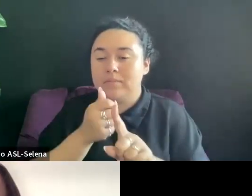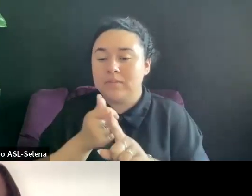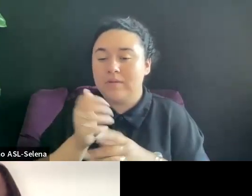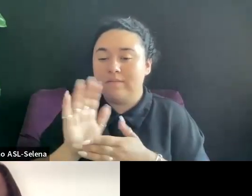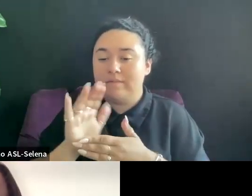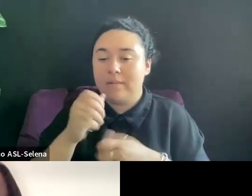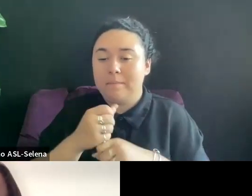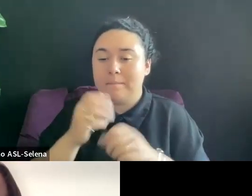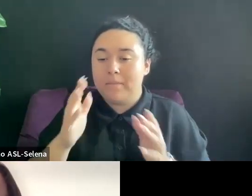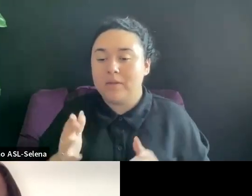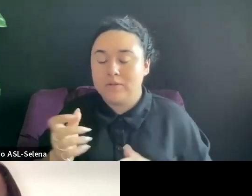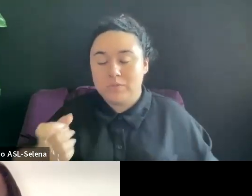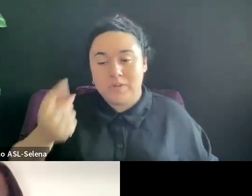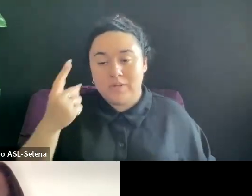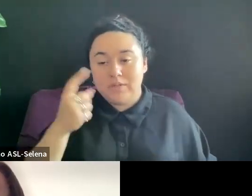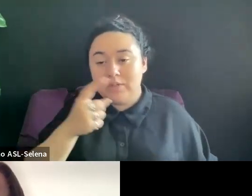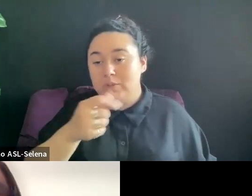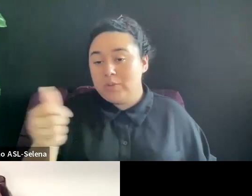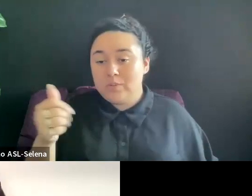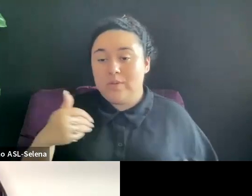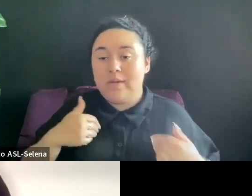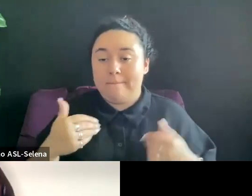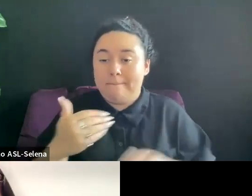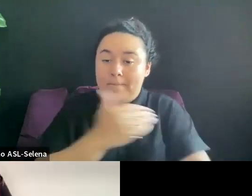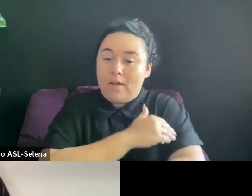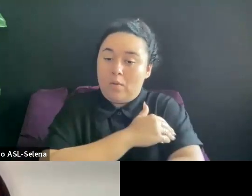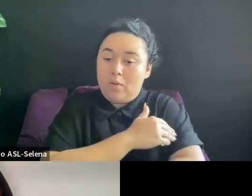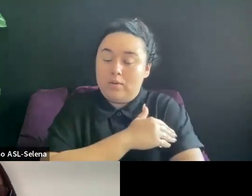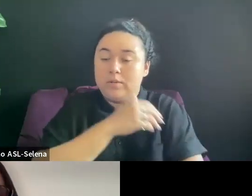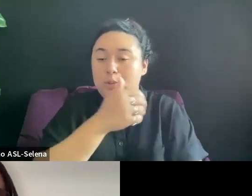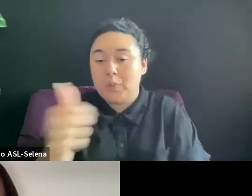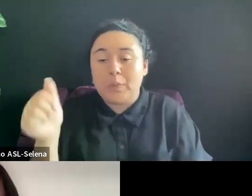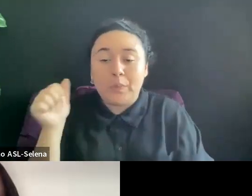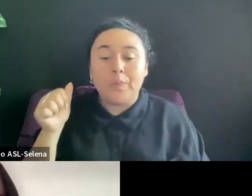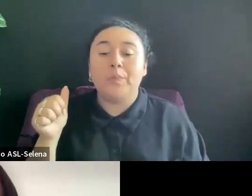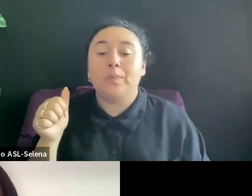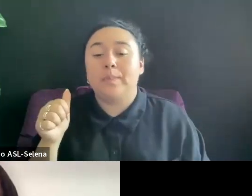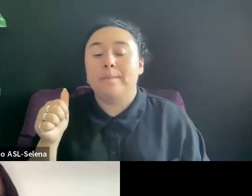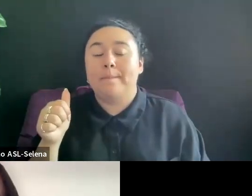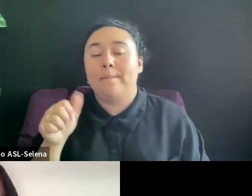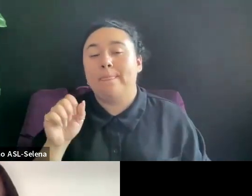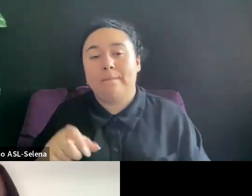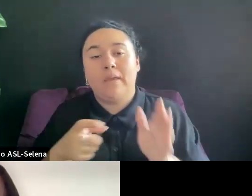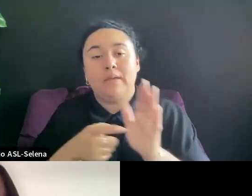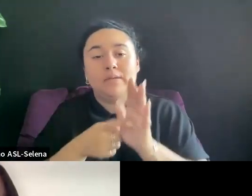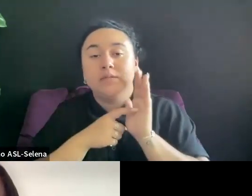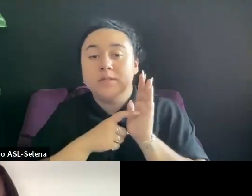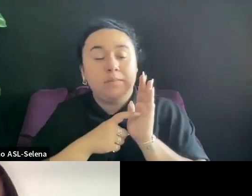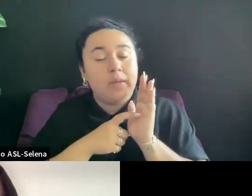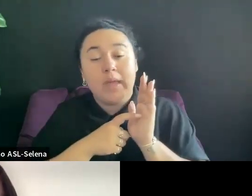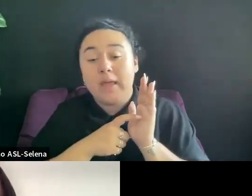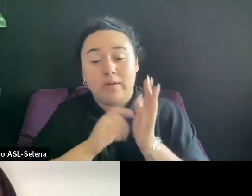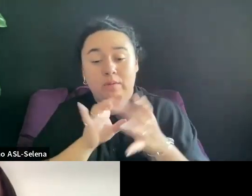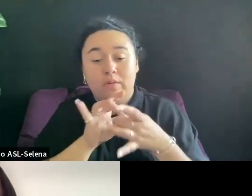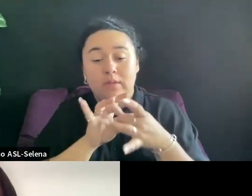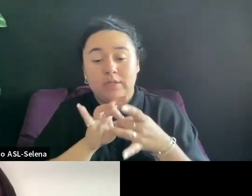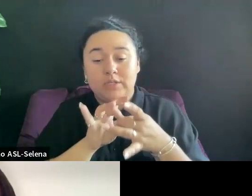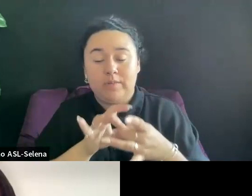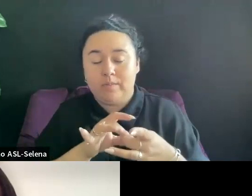YOU HAVE POWER AND YOU CAN DEMAND A RELATIONSHIP THAT FEELS GOOD FOR YOU WITH YOUR DISTRIBUTOR.